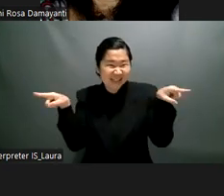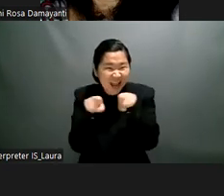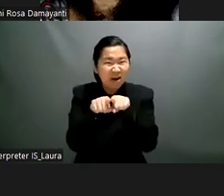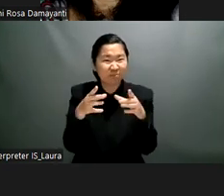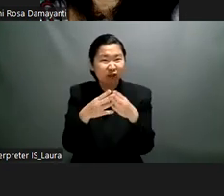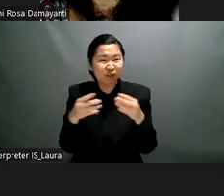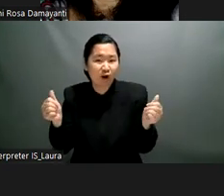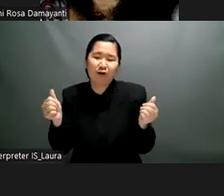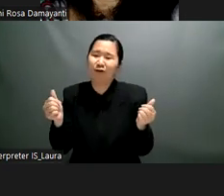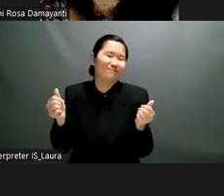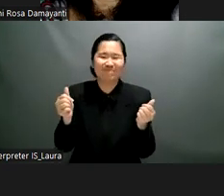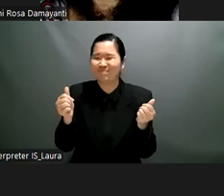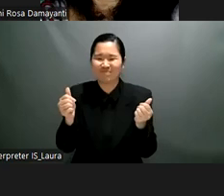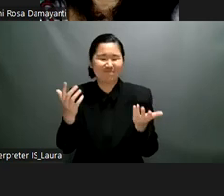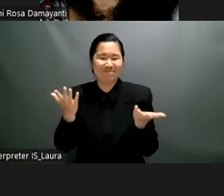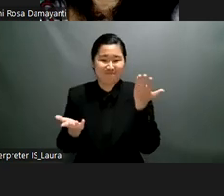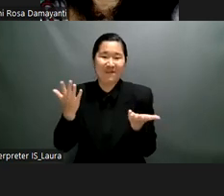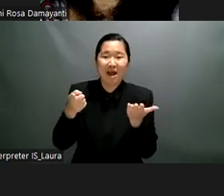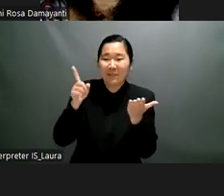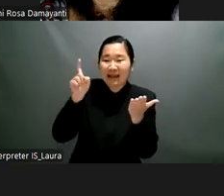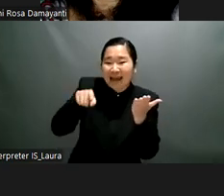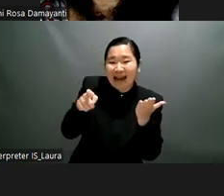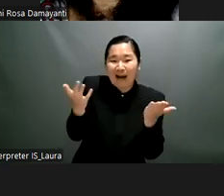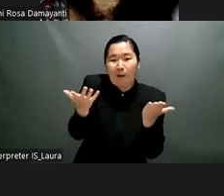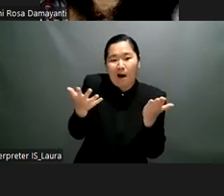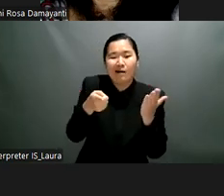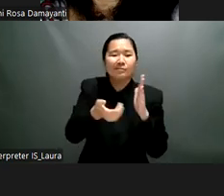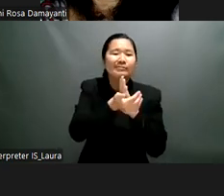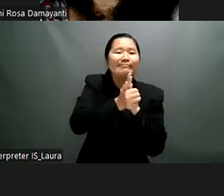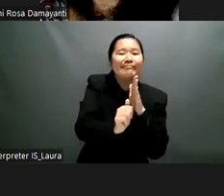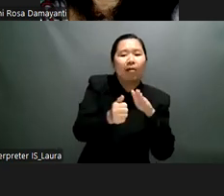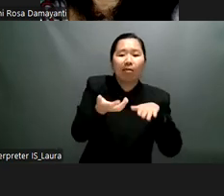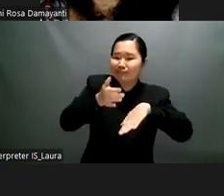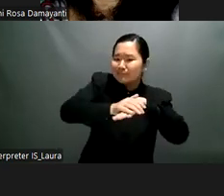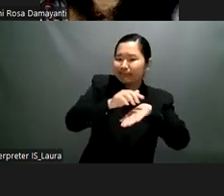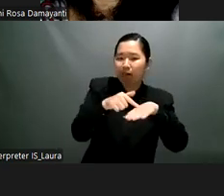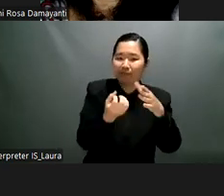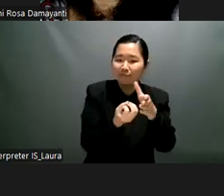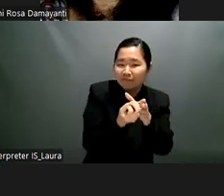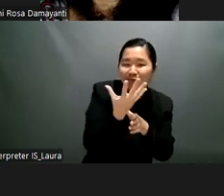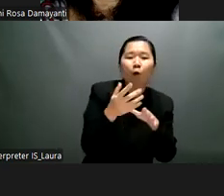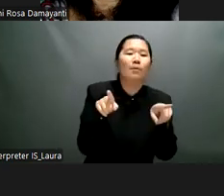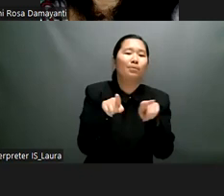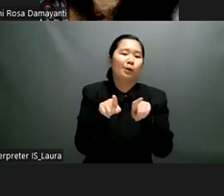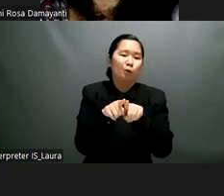uh dr joseph murray to share uh joe your your perspective on how well we're doing today